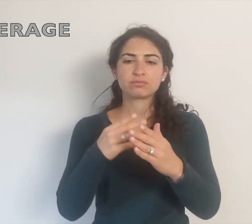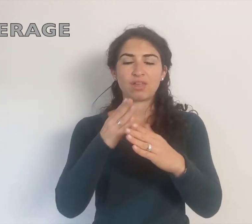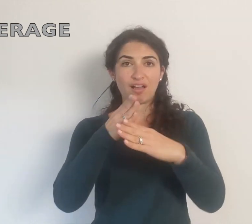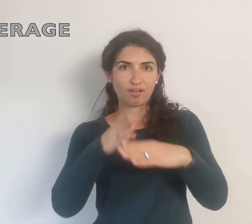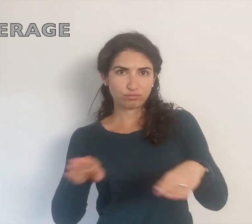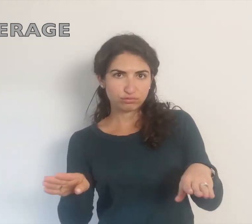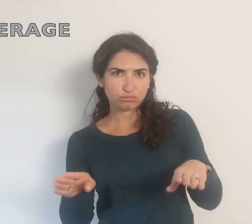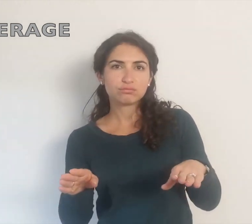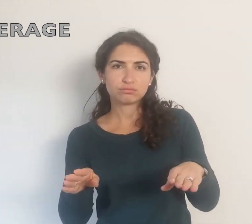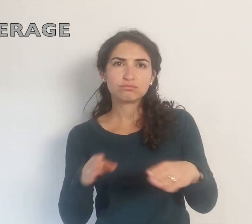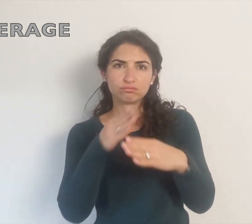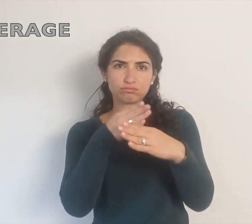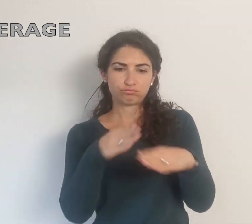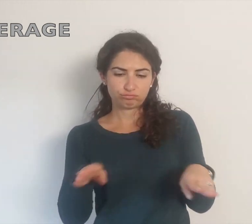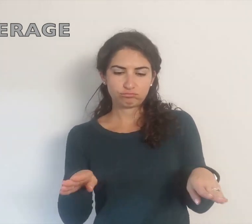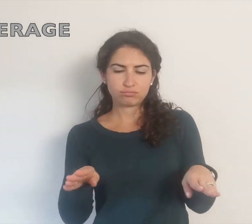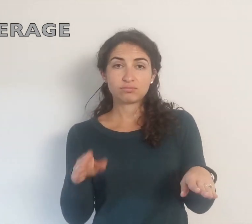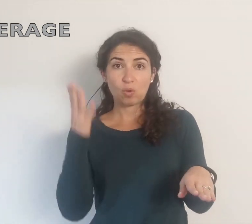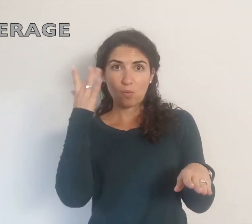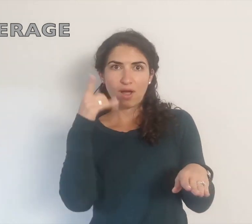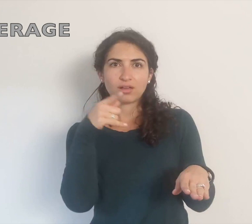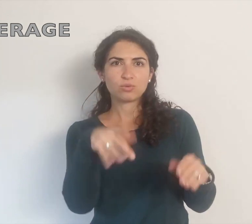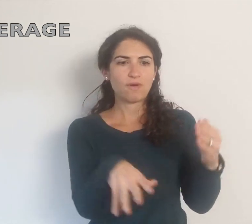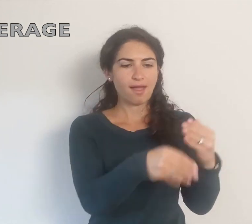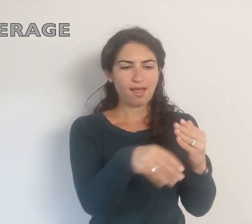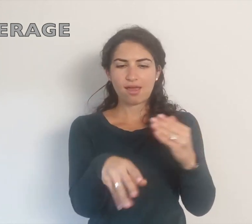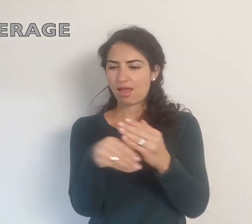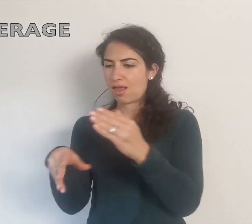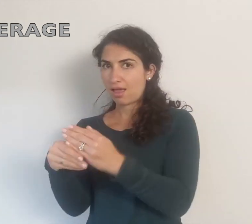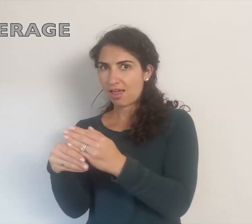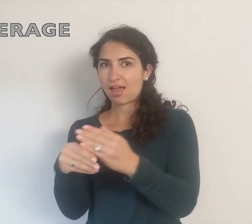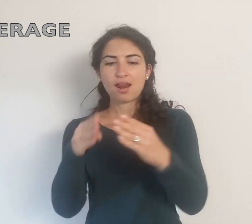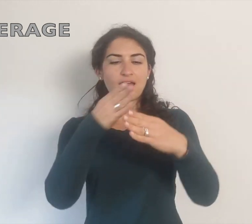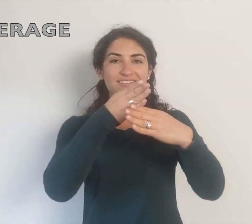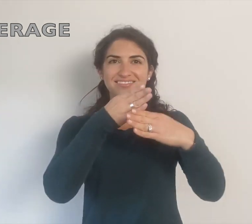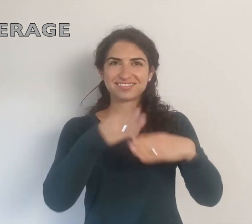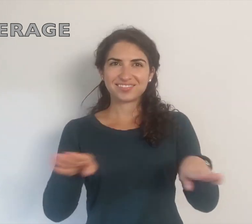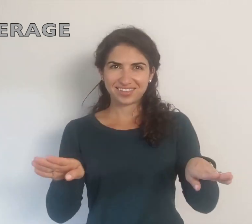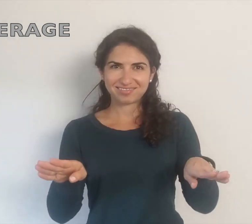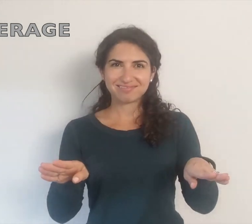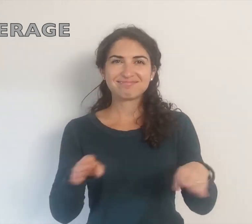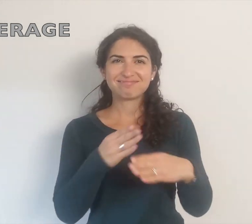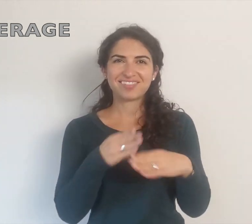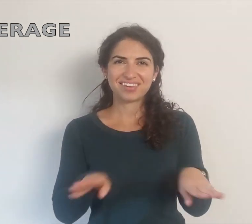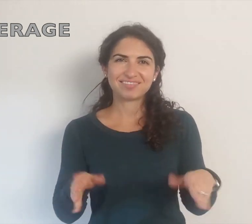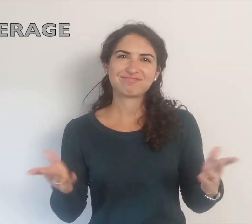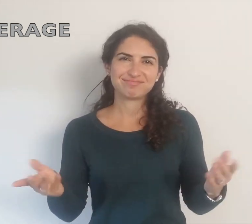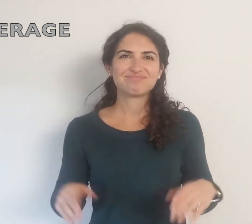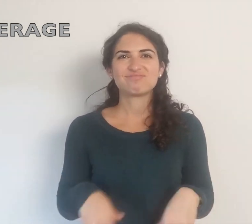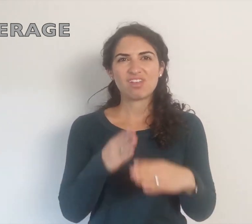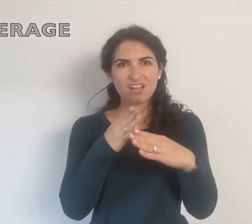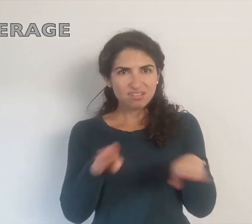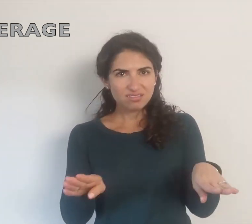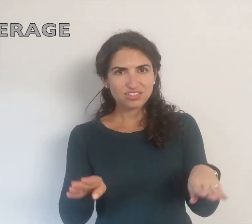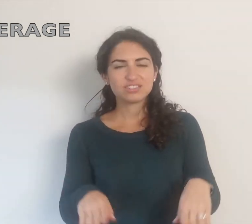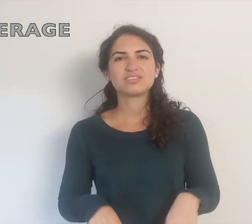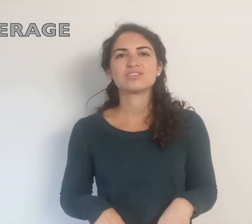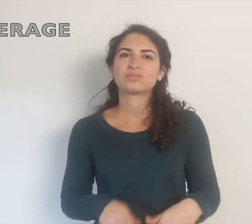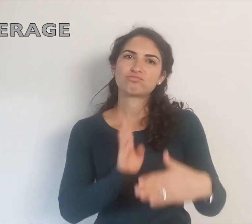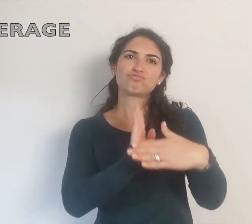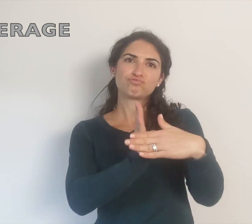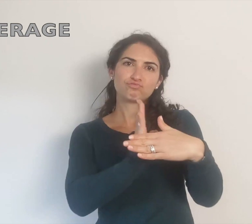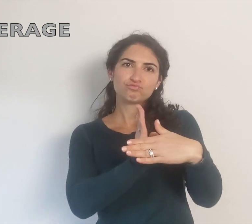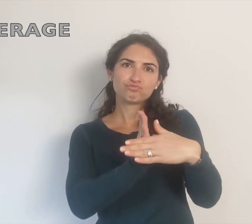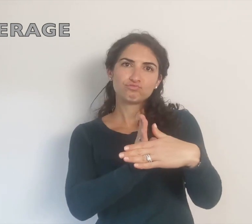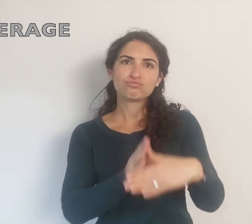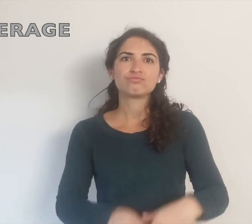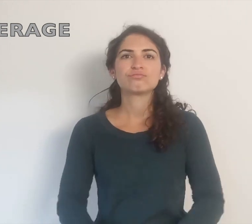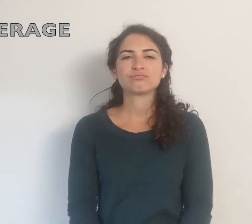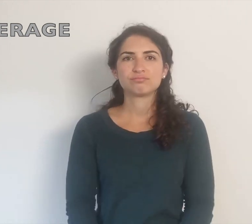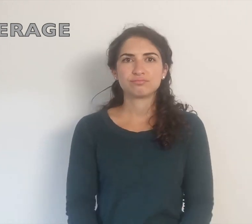or "AVERAGE" like dividing -- you're adding up and then dividing. AVERAGE, or AVERAGE as in typical.